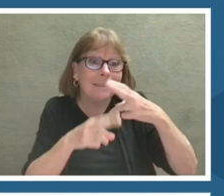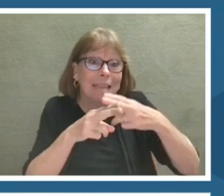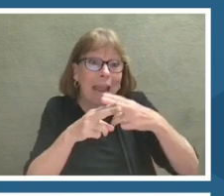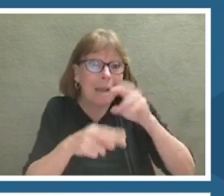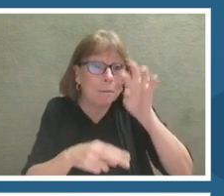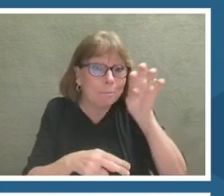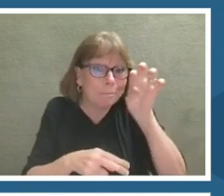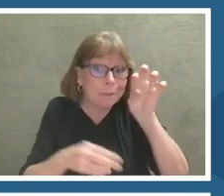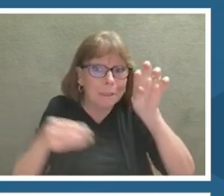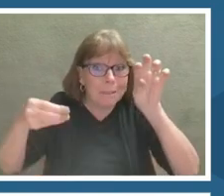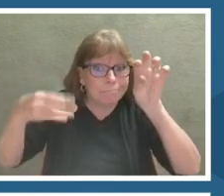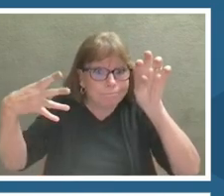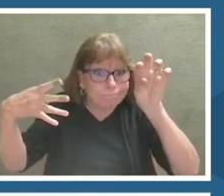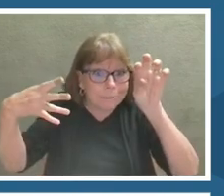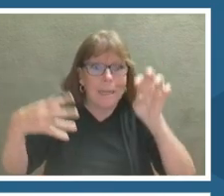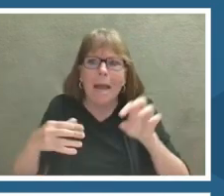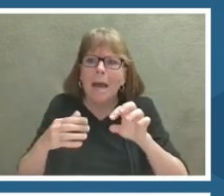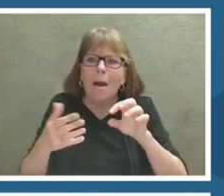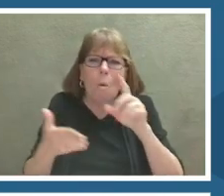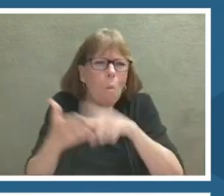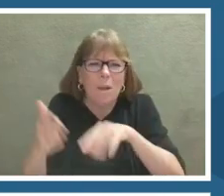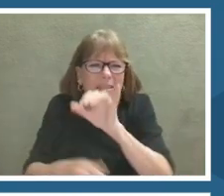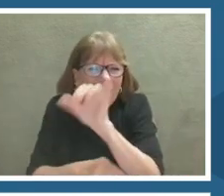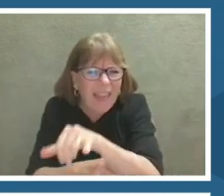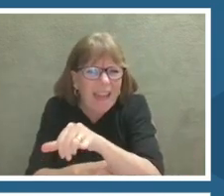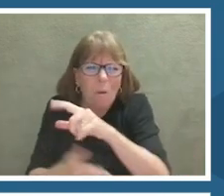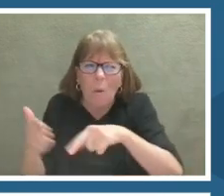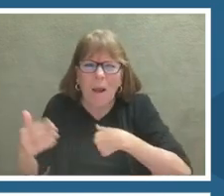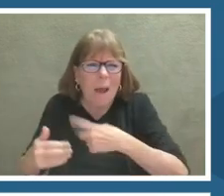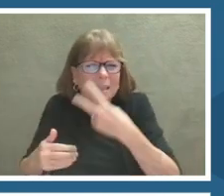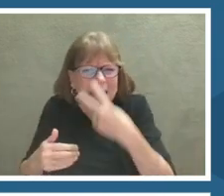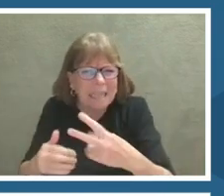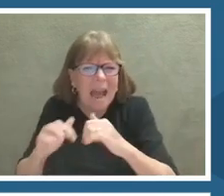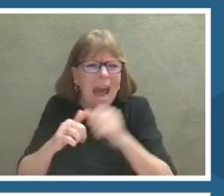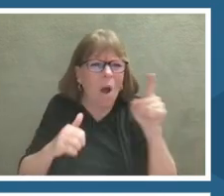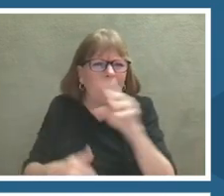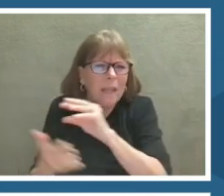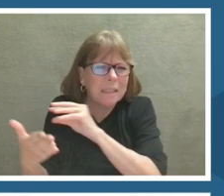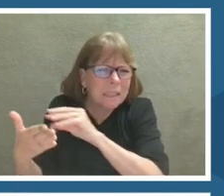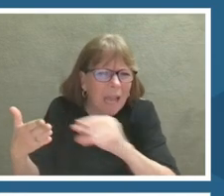they scanned it and what it is that you are seeing.